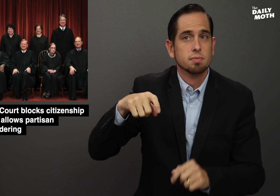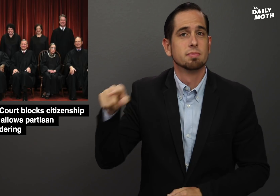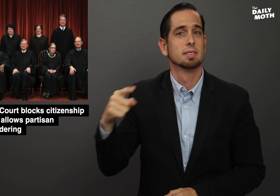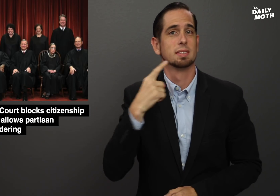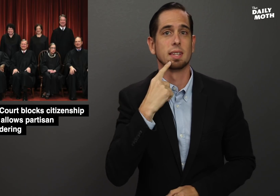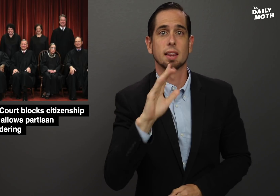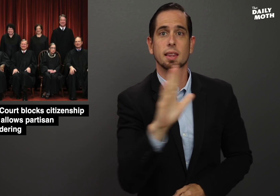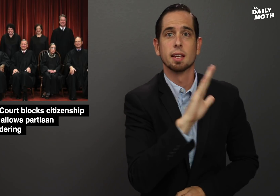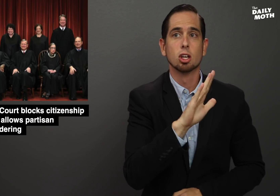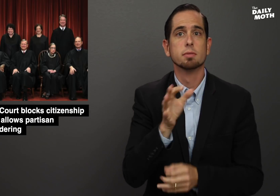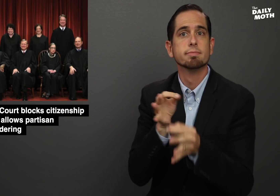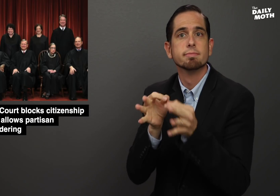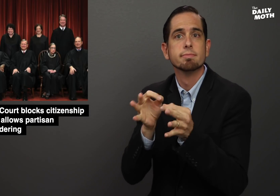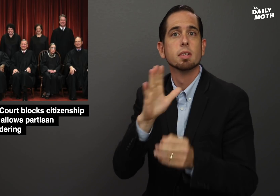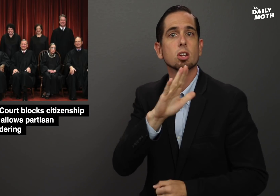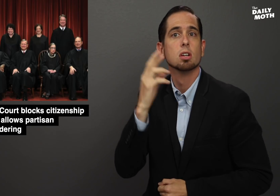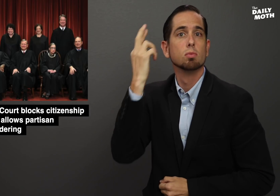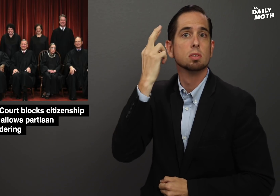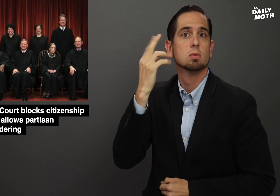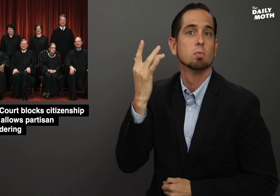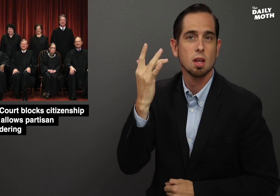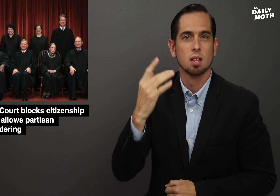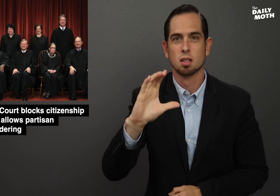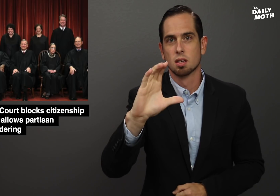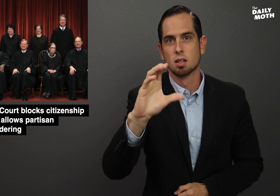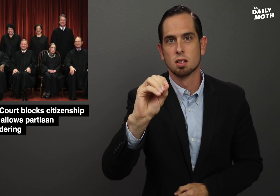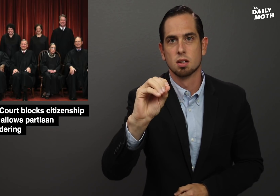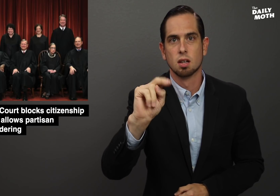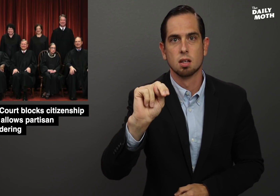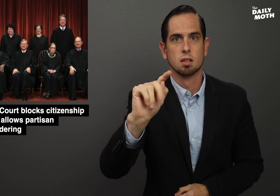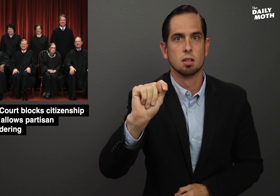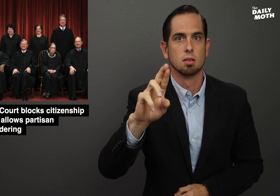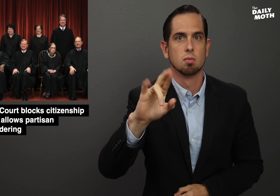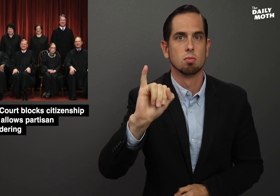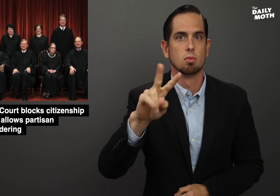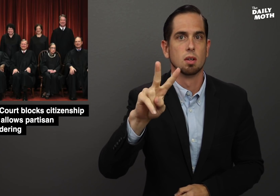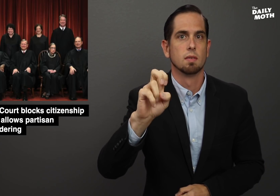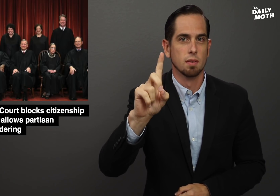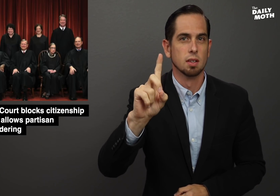saying their reasoning was contrived,